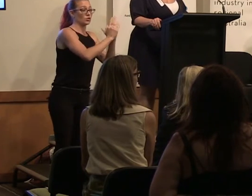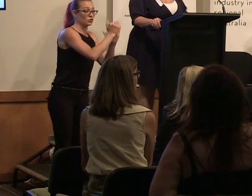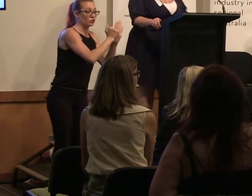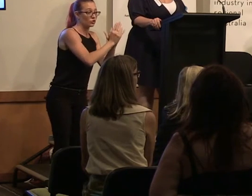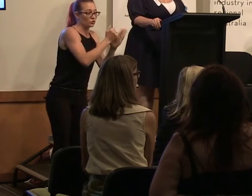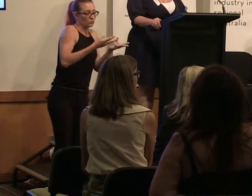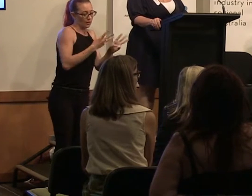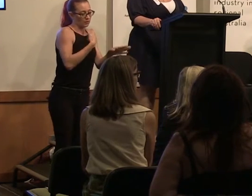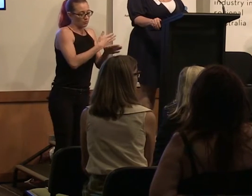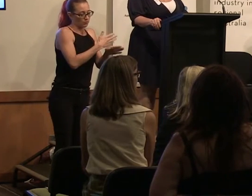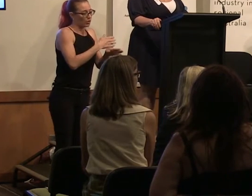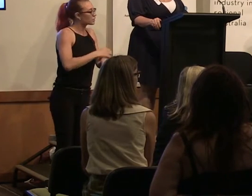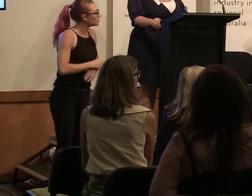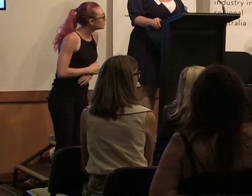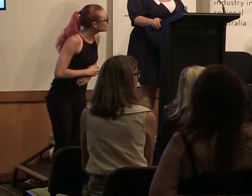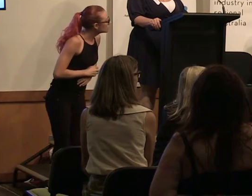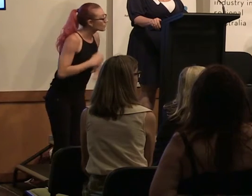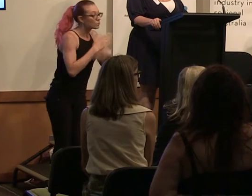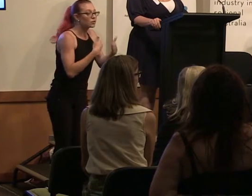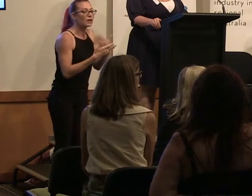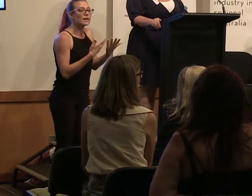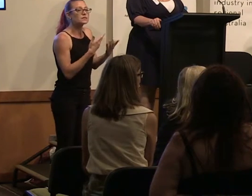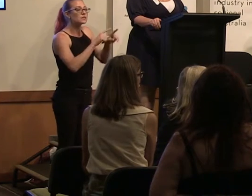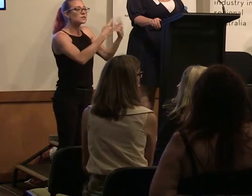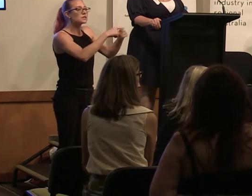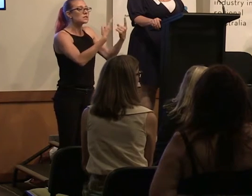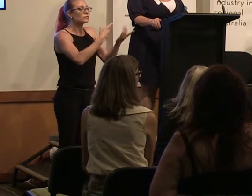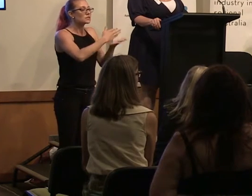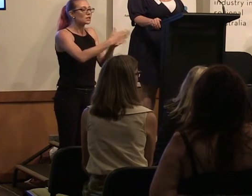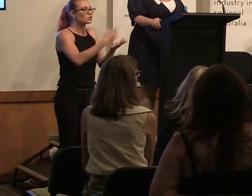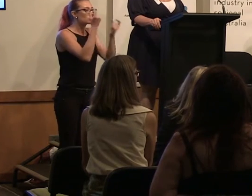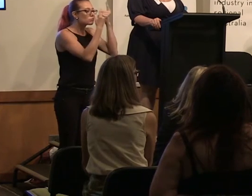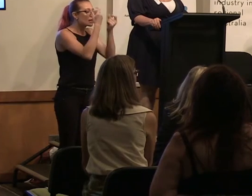worked was, we run a number of sessions, creative sessions bringing the best